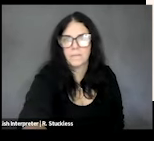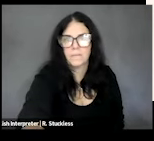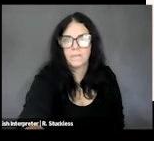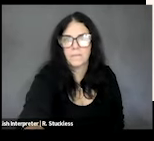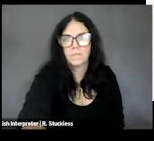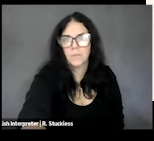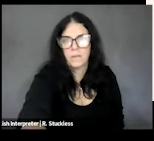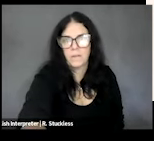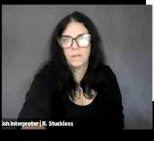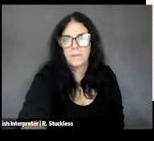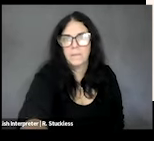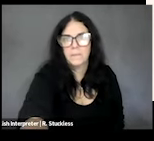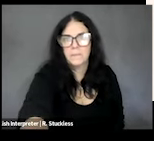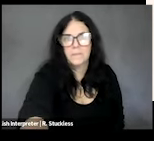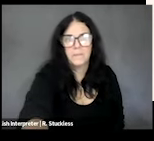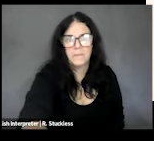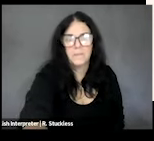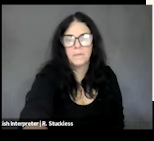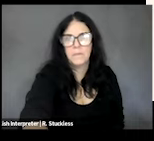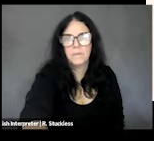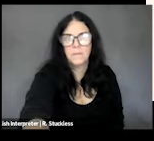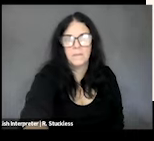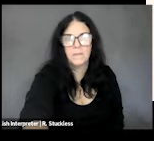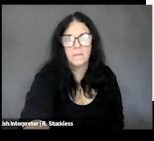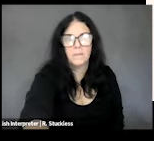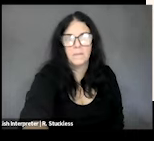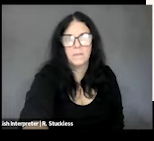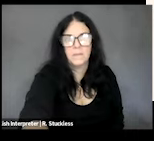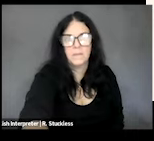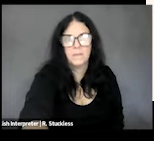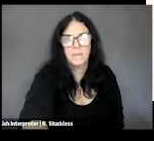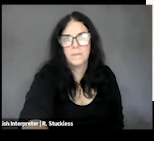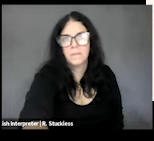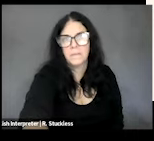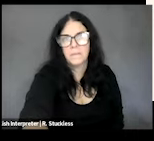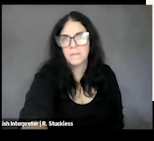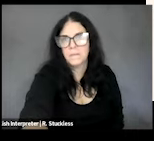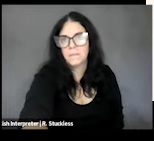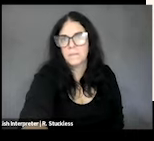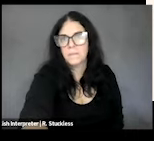okay, even though the fields of food and nutrition security and disability are